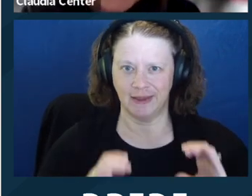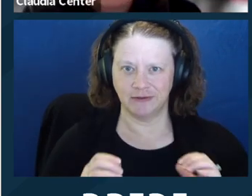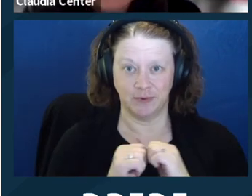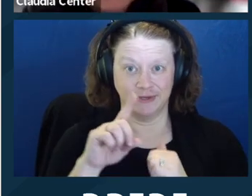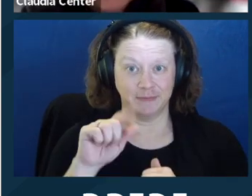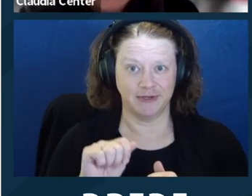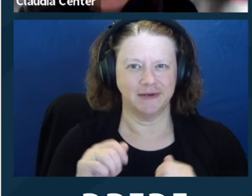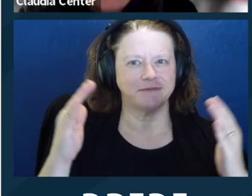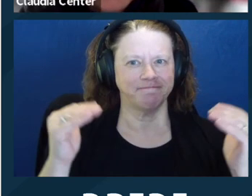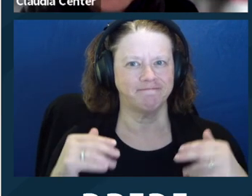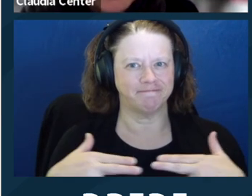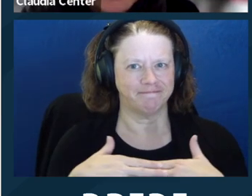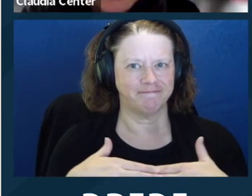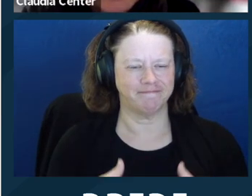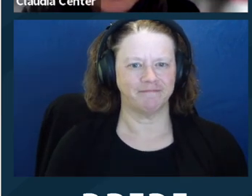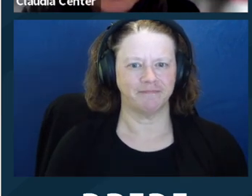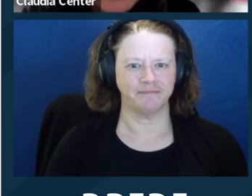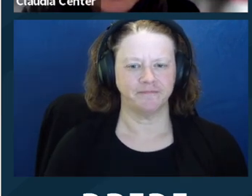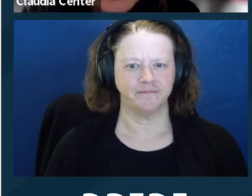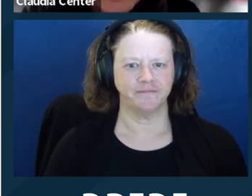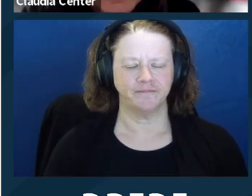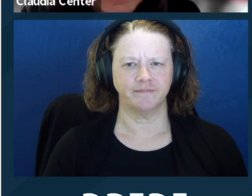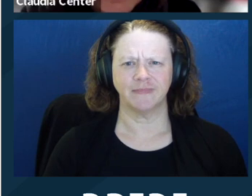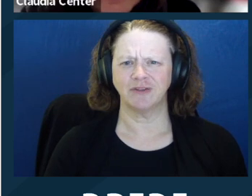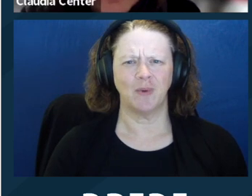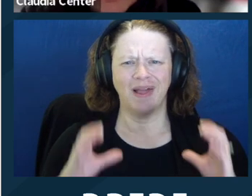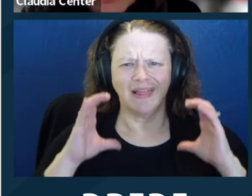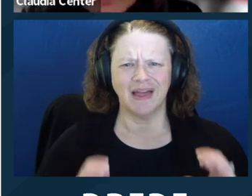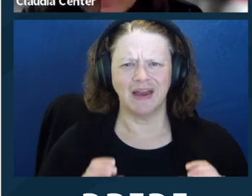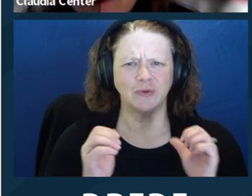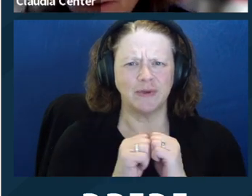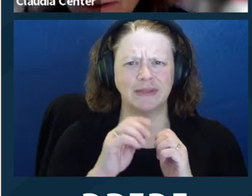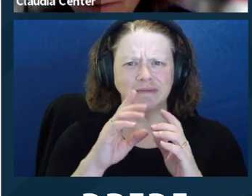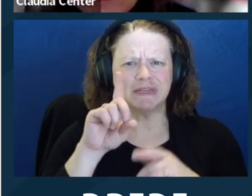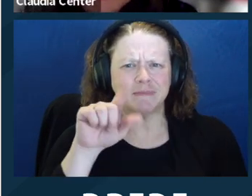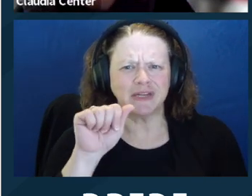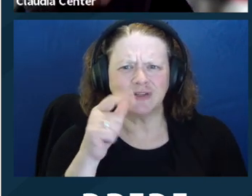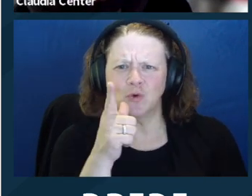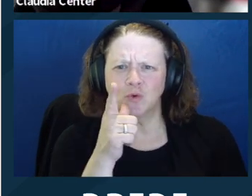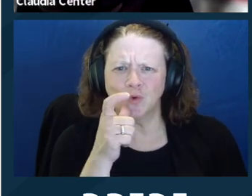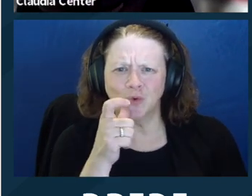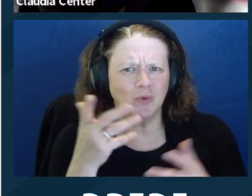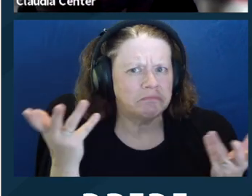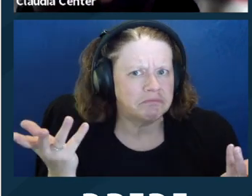Next slide. So who are clients with disabilities? You